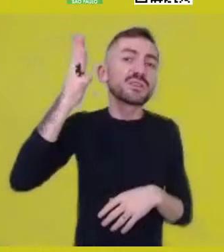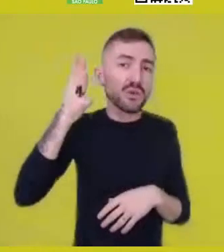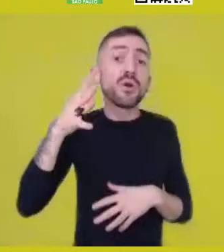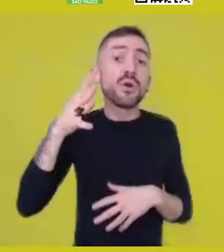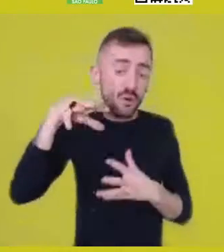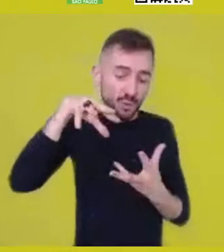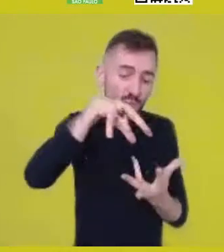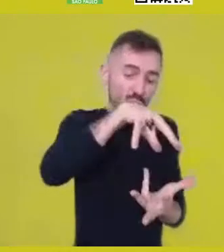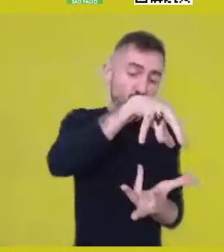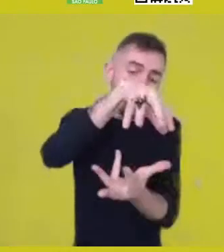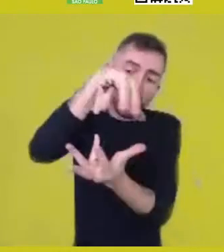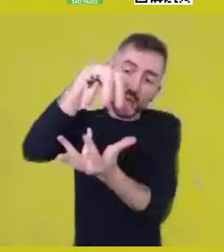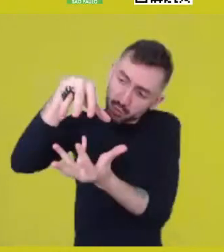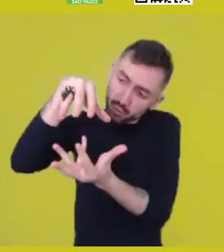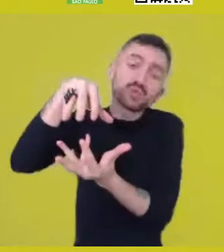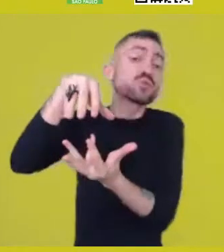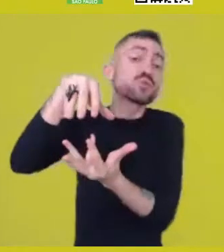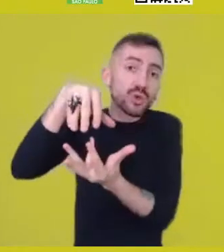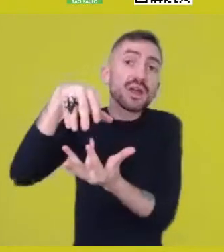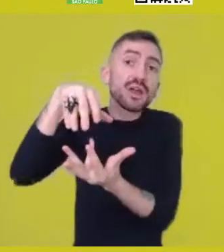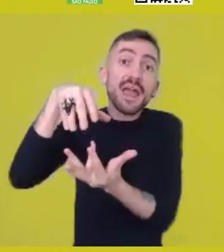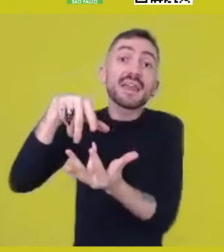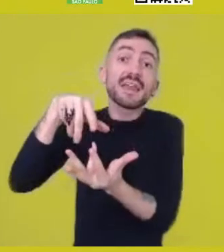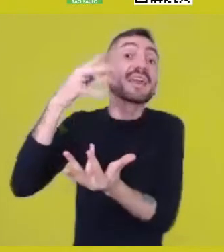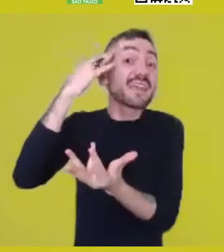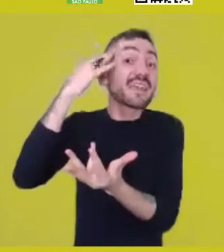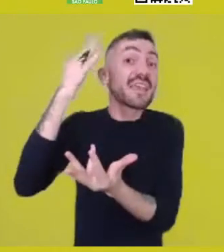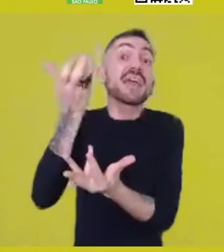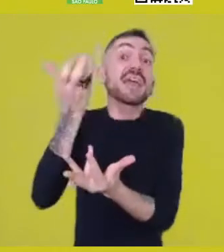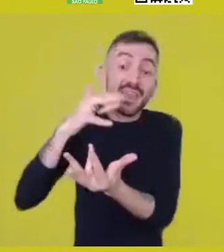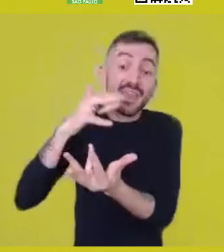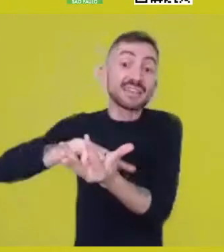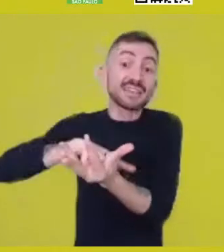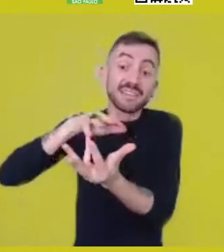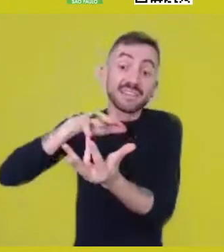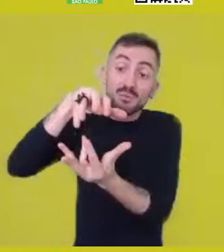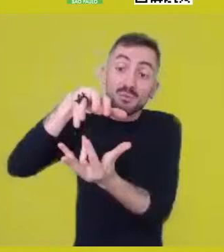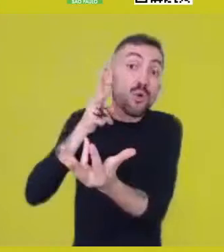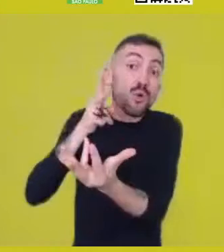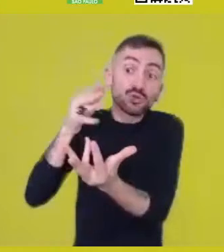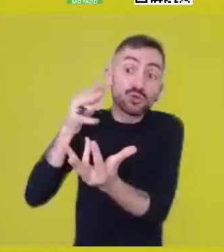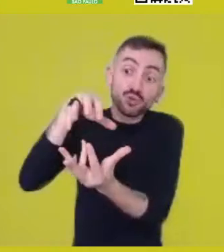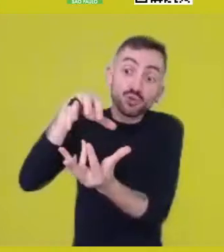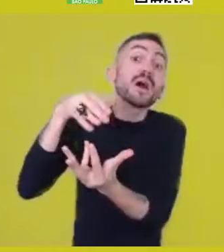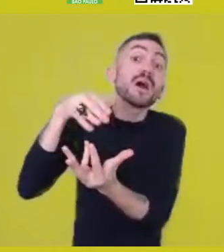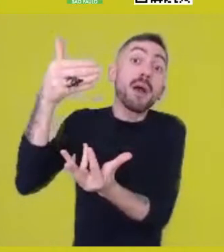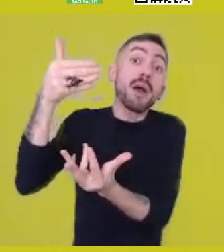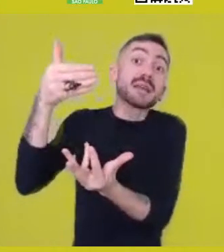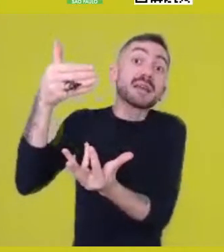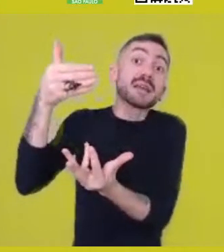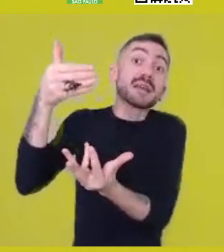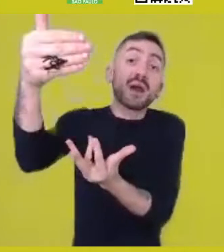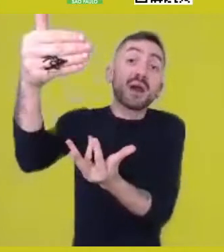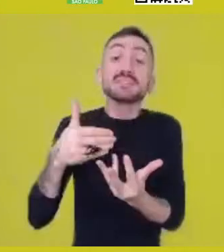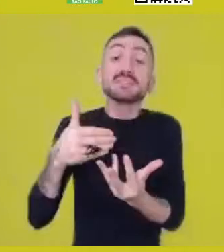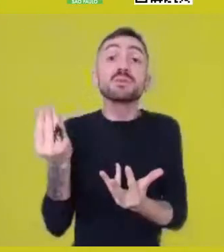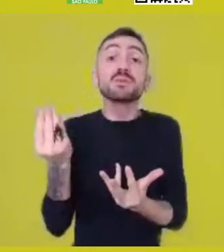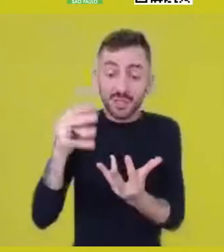to postpone this end of the world, to reflect about this individual which will help in this reconfiguration of humanity.